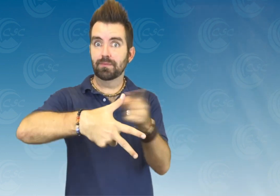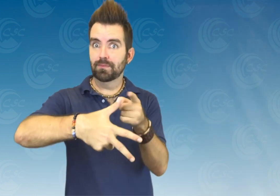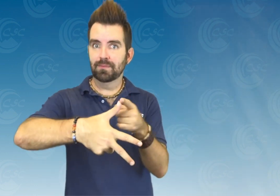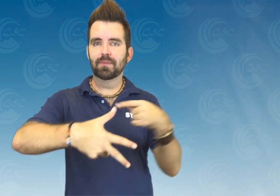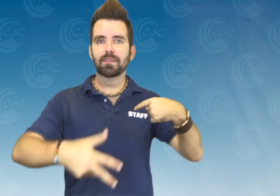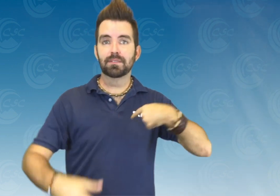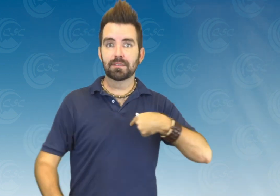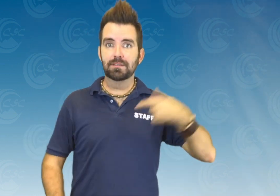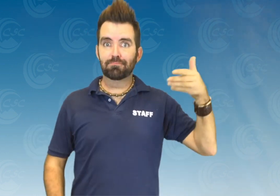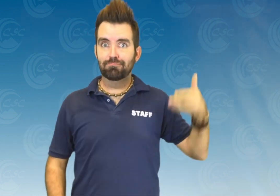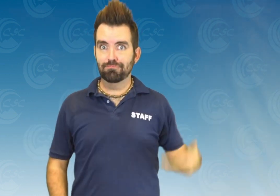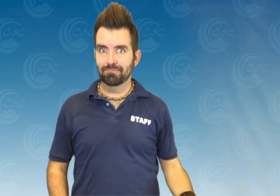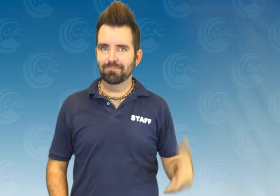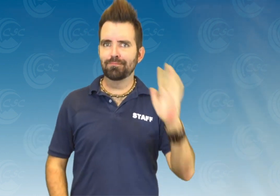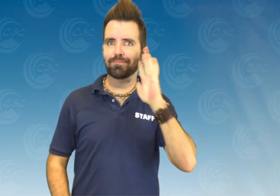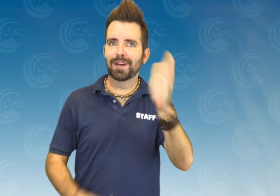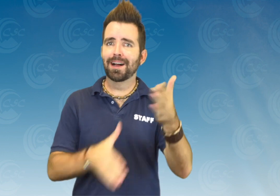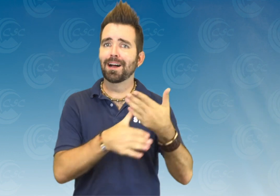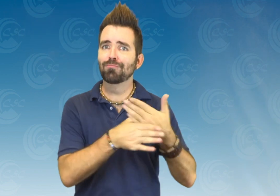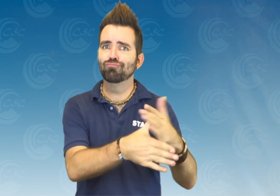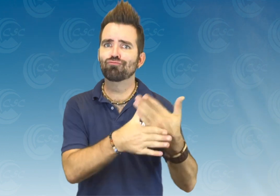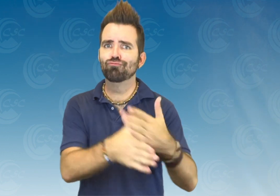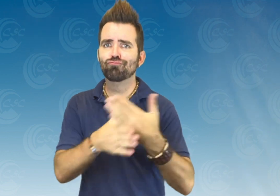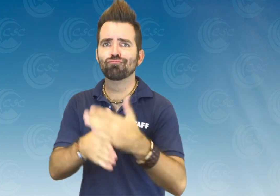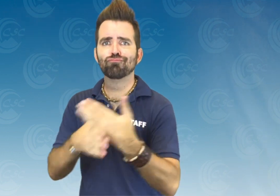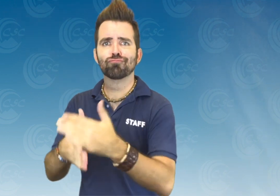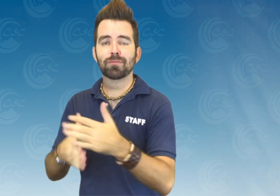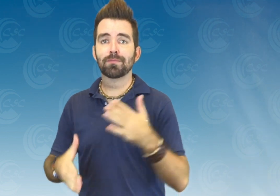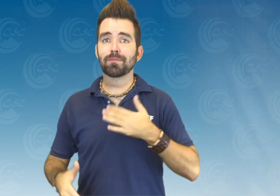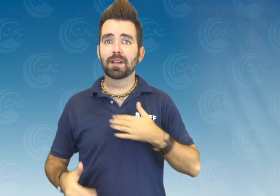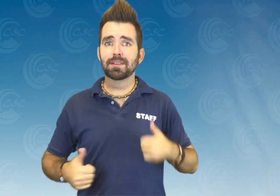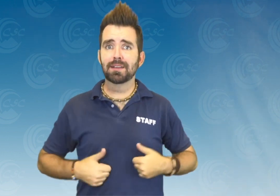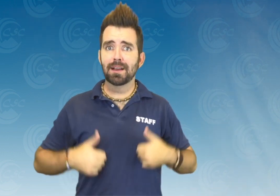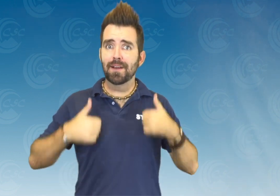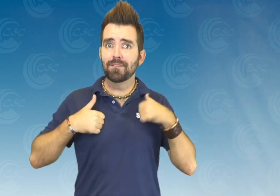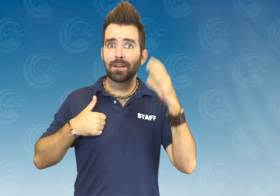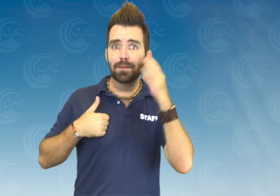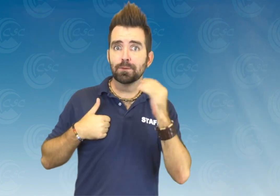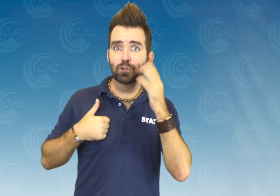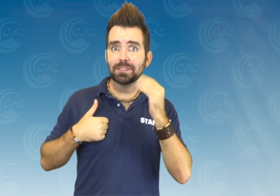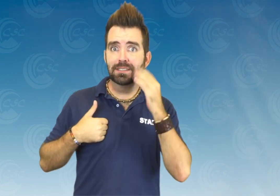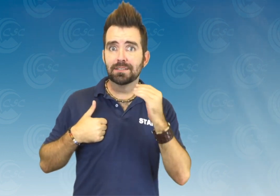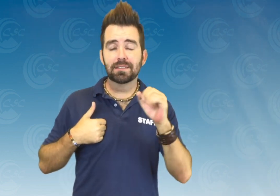Number one: I will be sharing my life experiences,